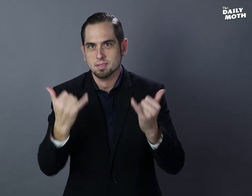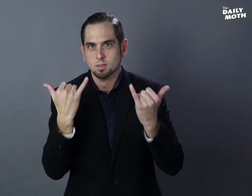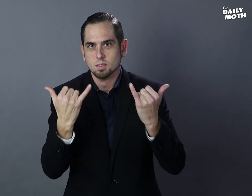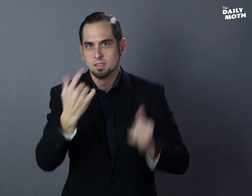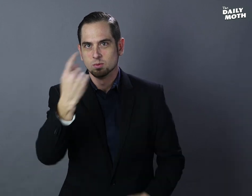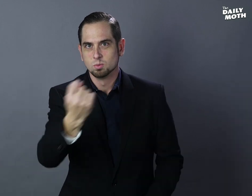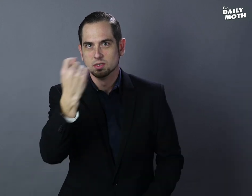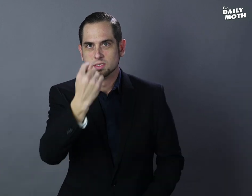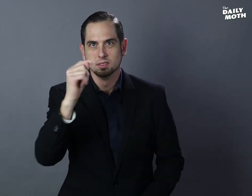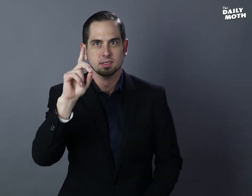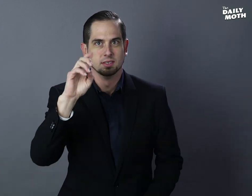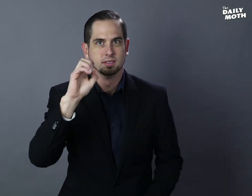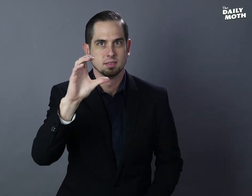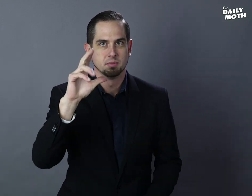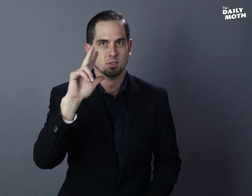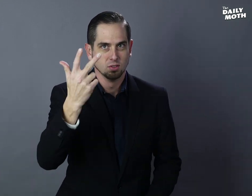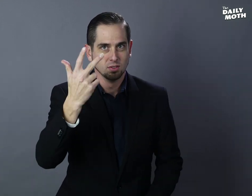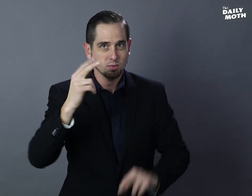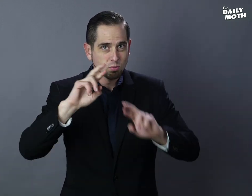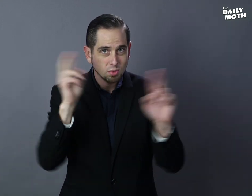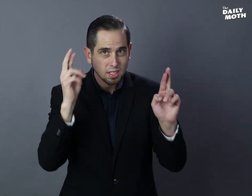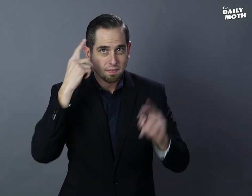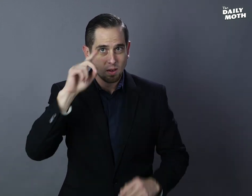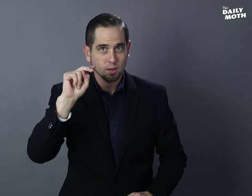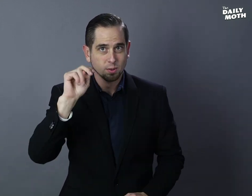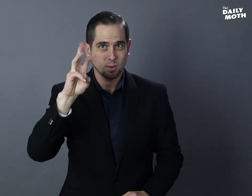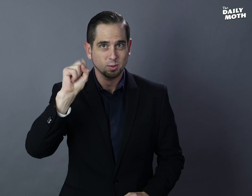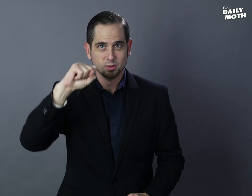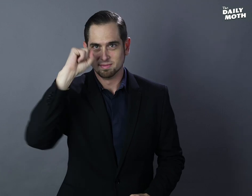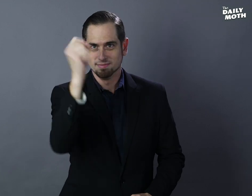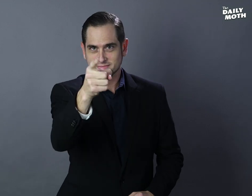It's Tuesday, December 3. Ready for the news?